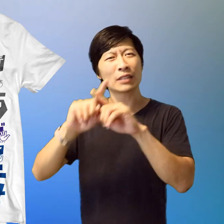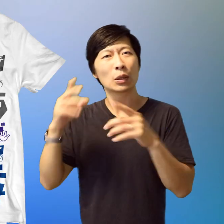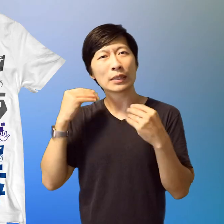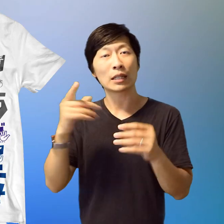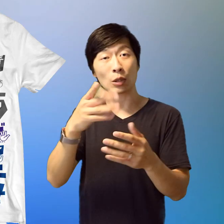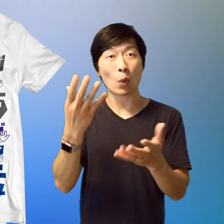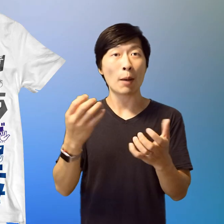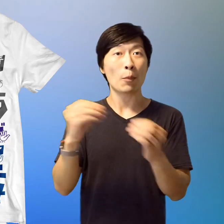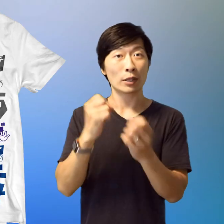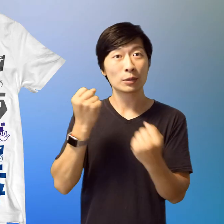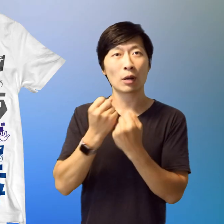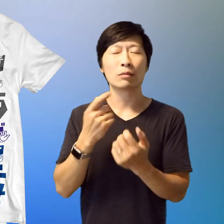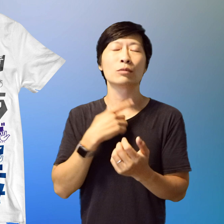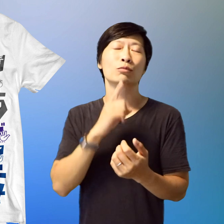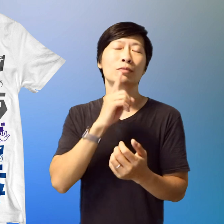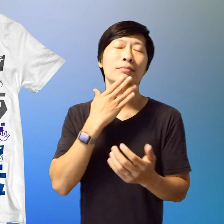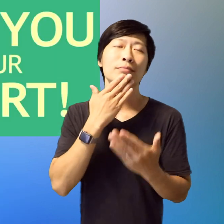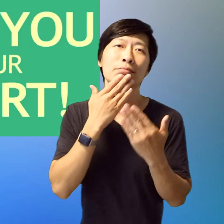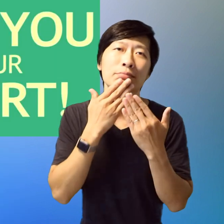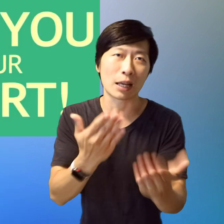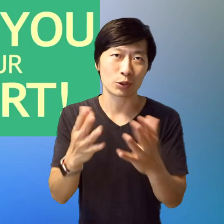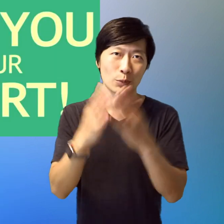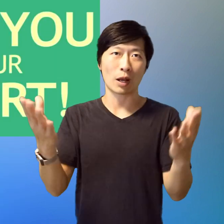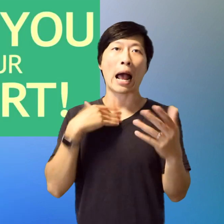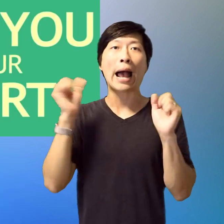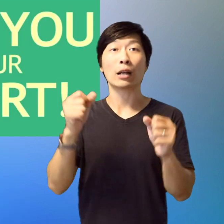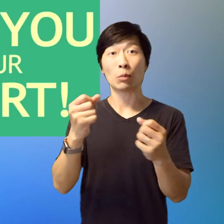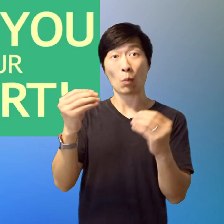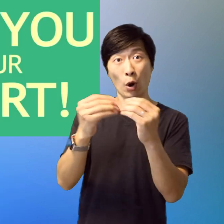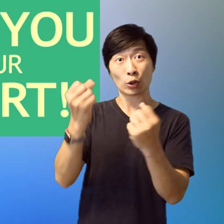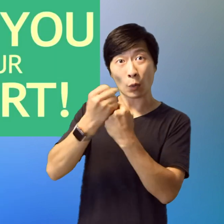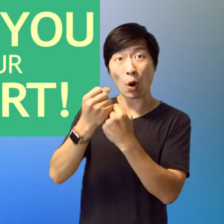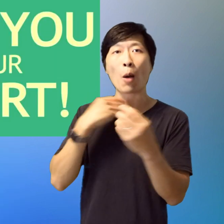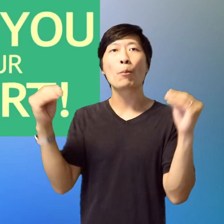selling some merchandise such as t-shirts. So thank you again for all of